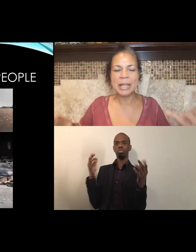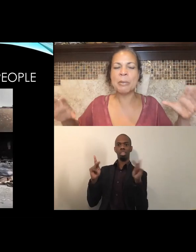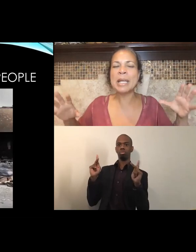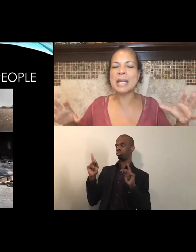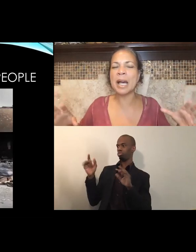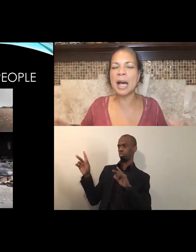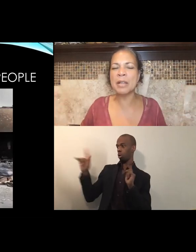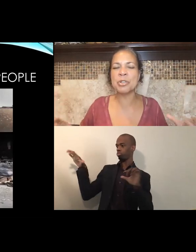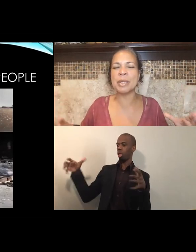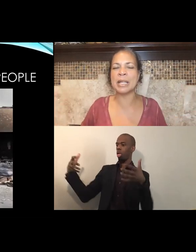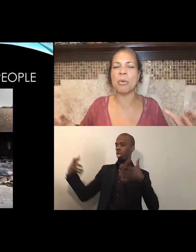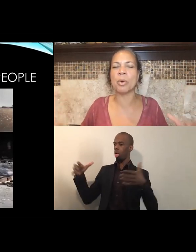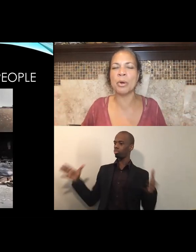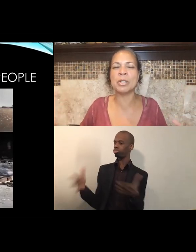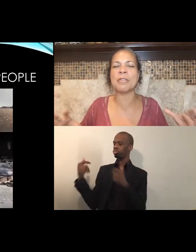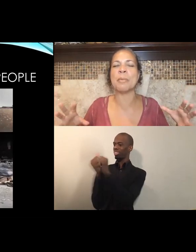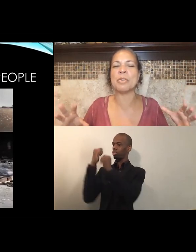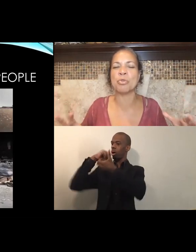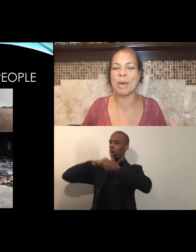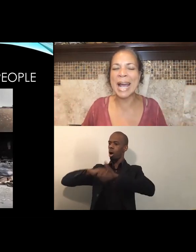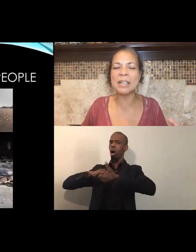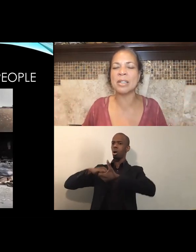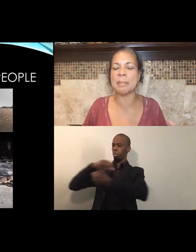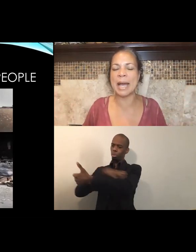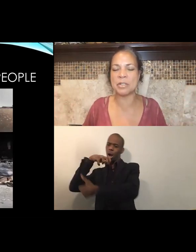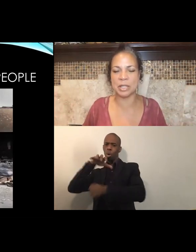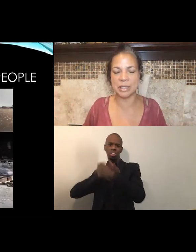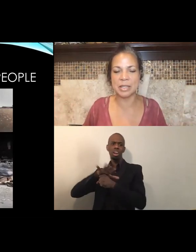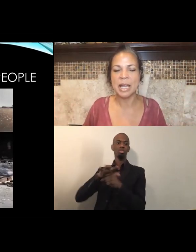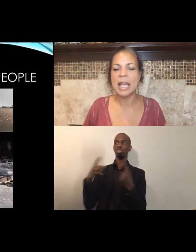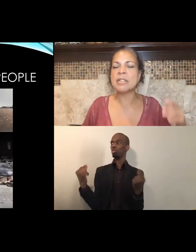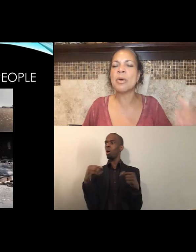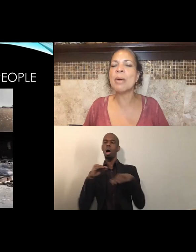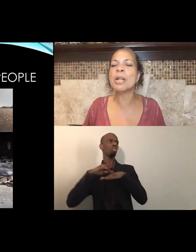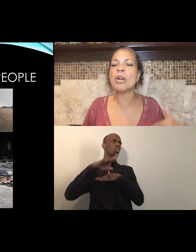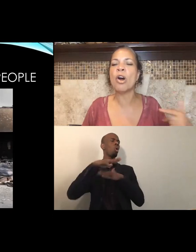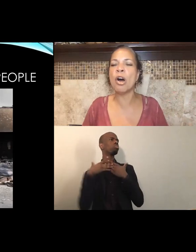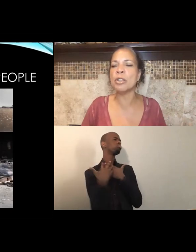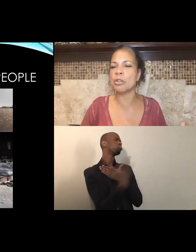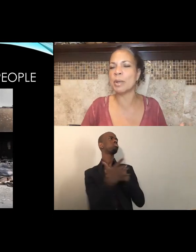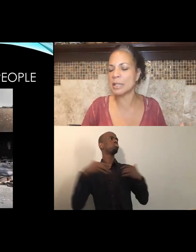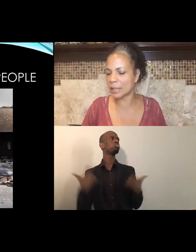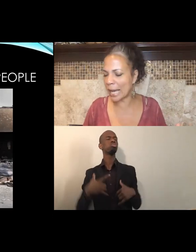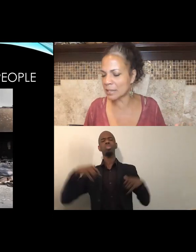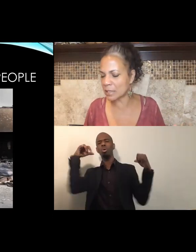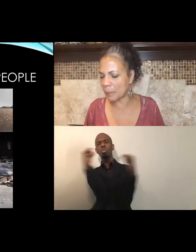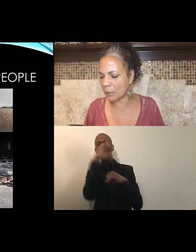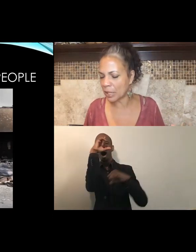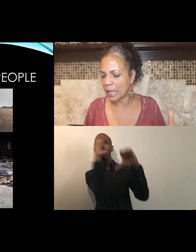That we can usher in a world of our most radical imagining. And so I wanna call you what this class is about,